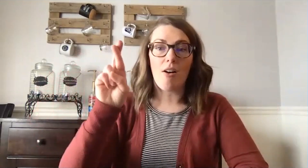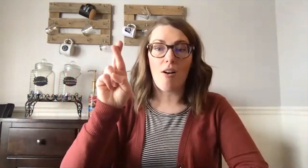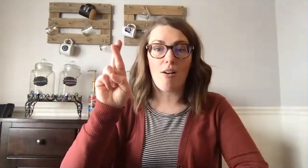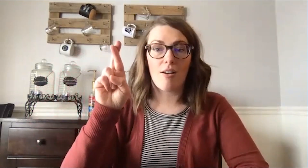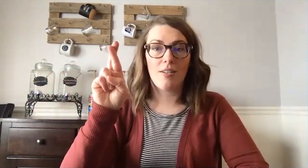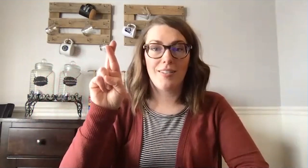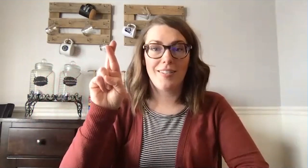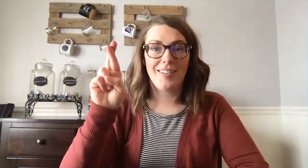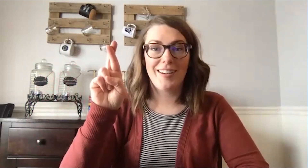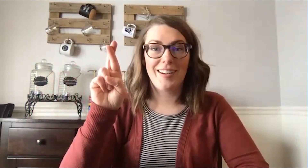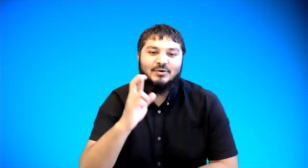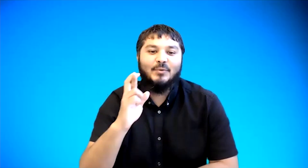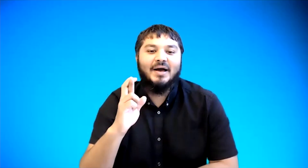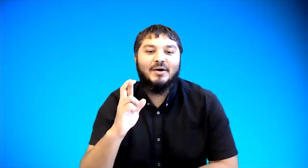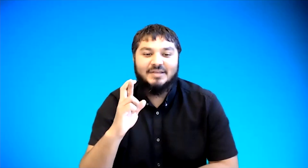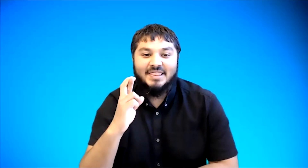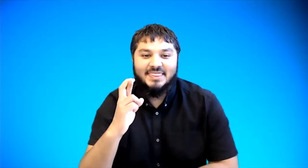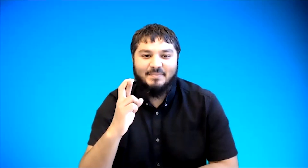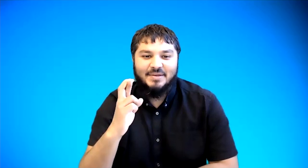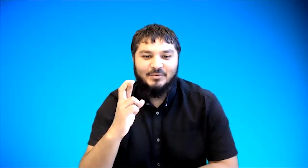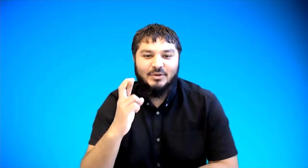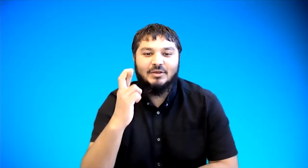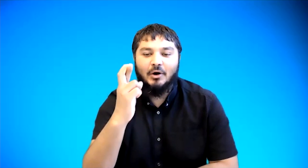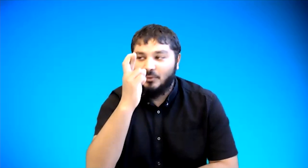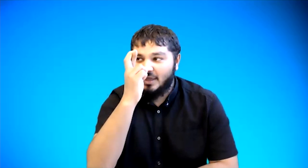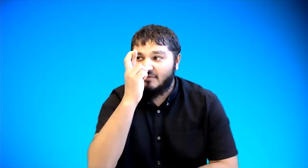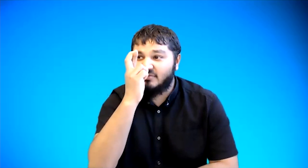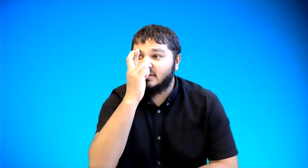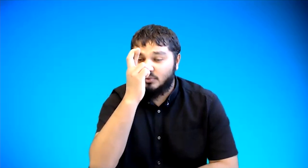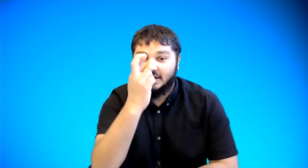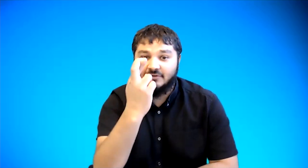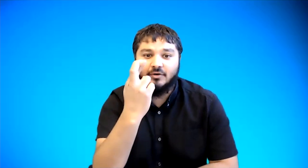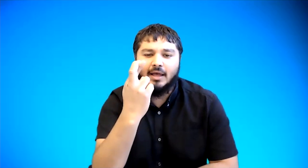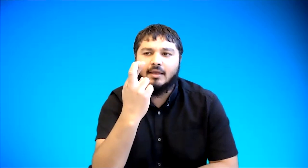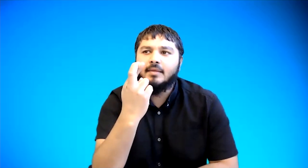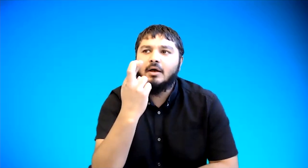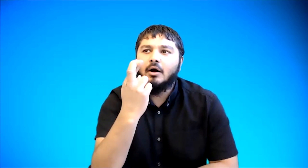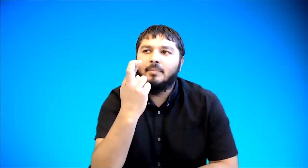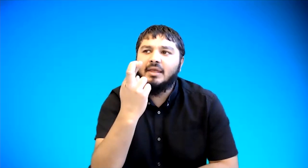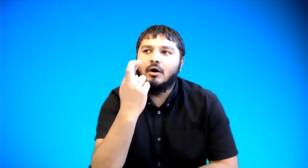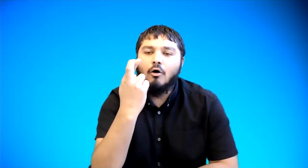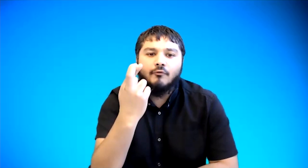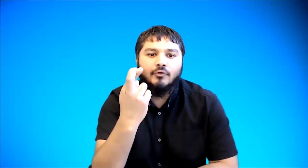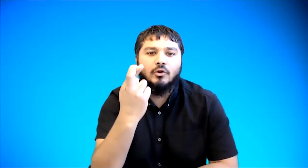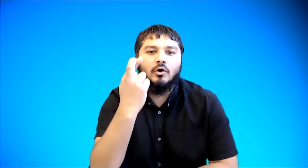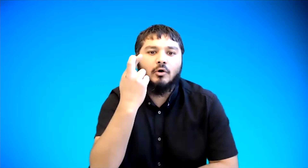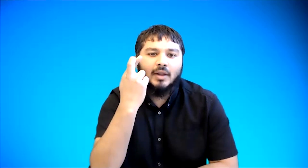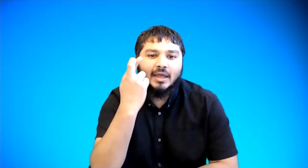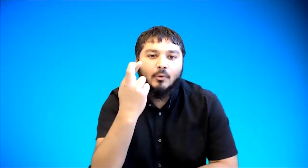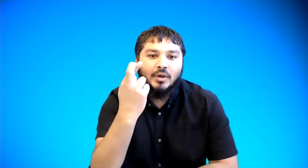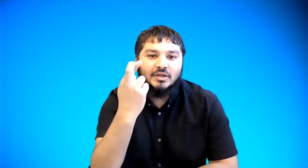r so what else can that mean we we have this one for like being hopeful or like a wish